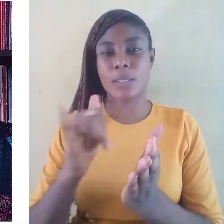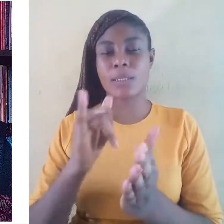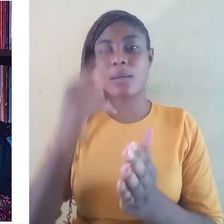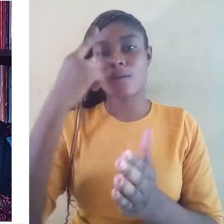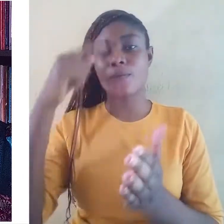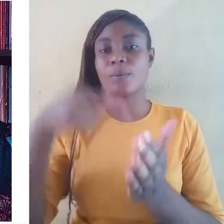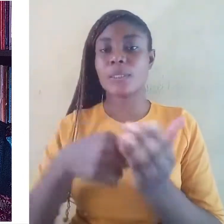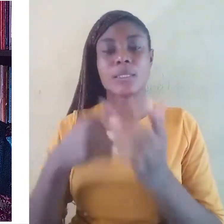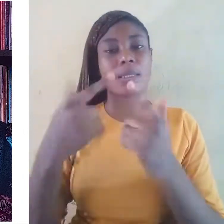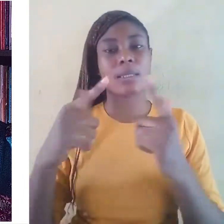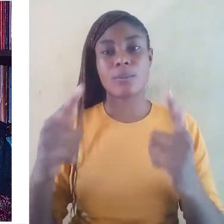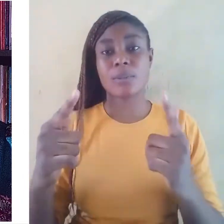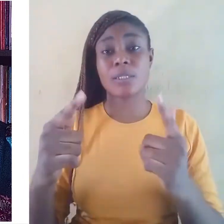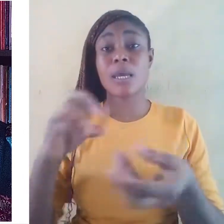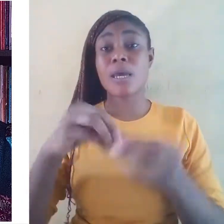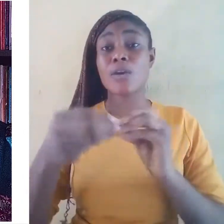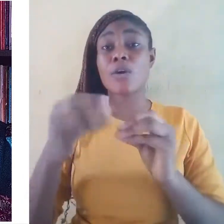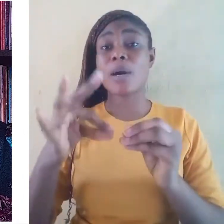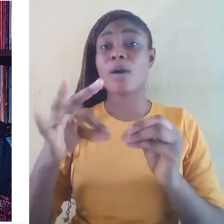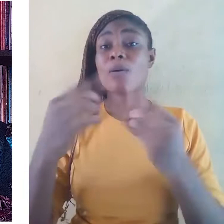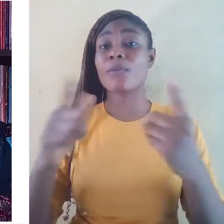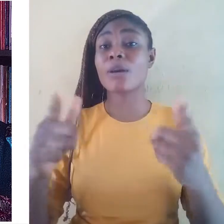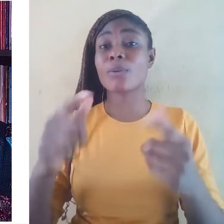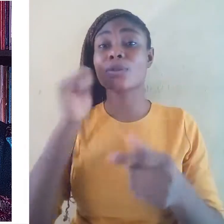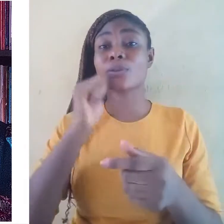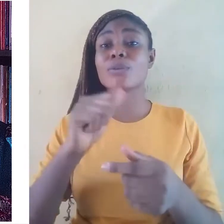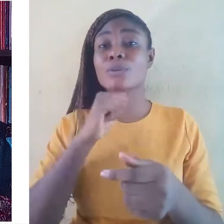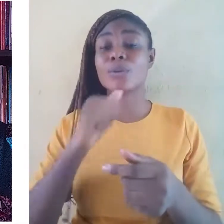The number of languages should not deter us from working on them.